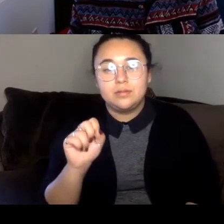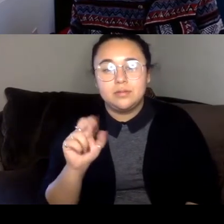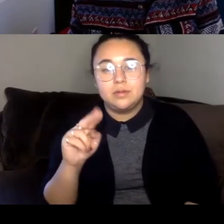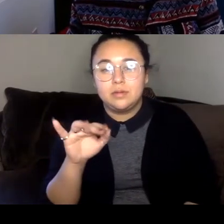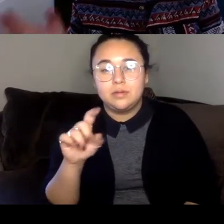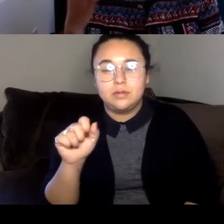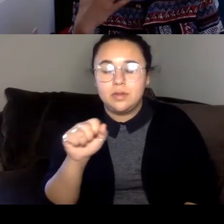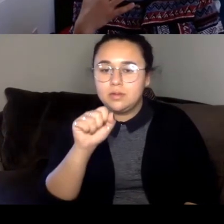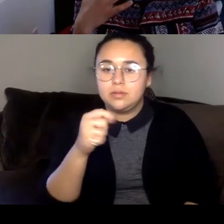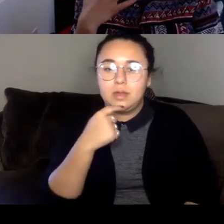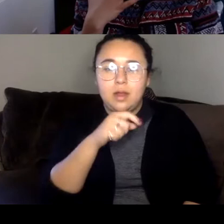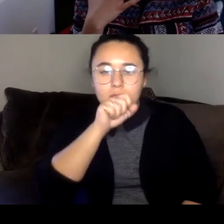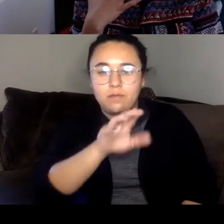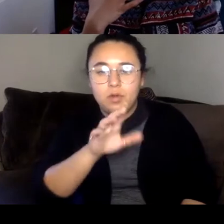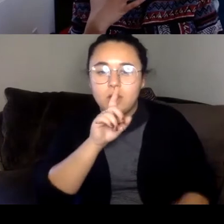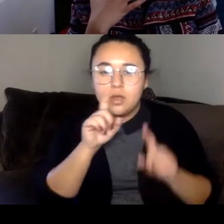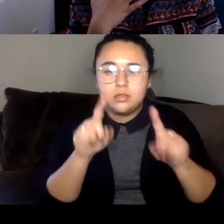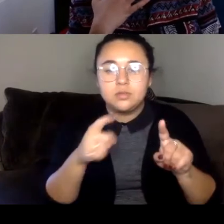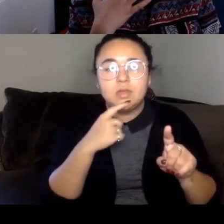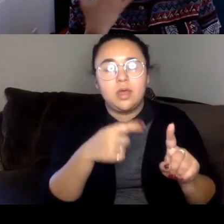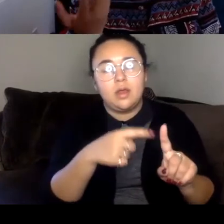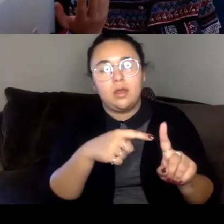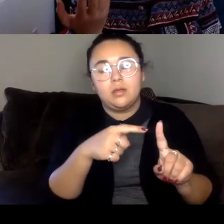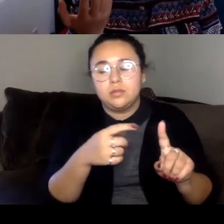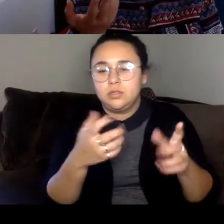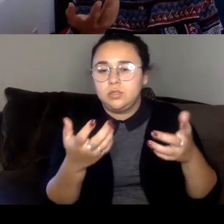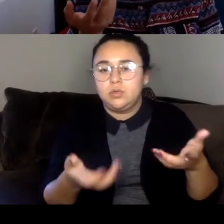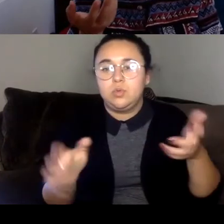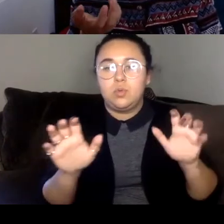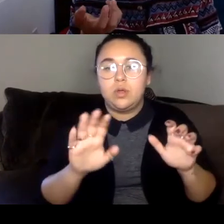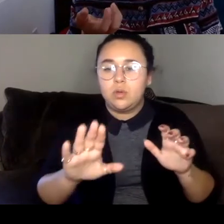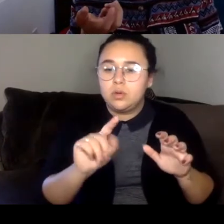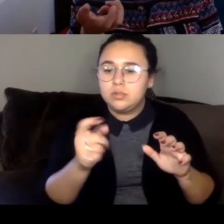When you said, the part where you said that you didn't want your text to be authoritative,